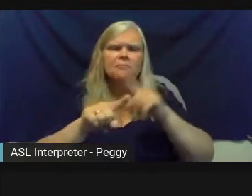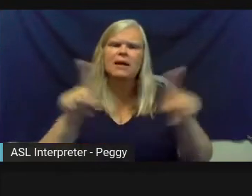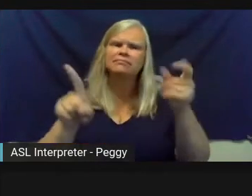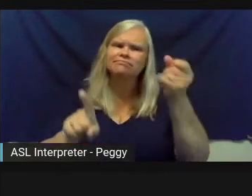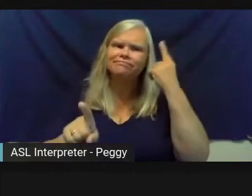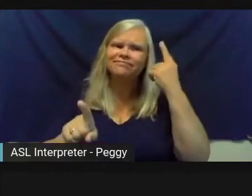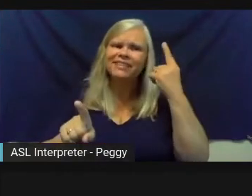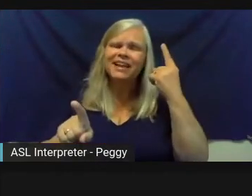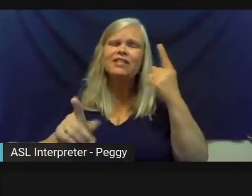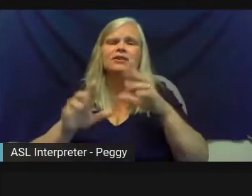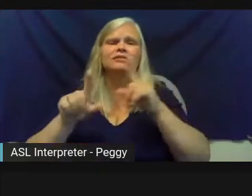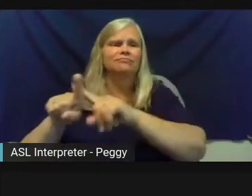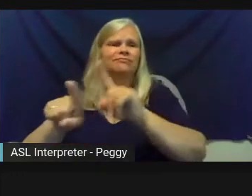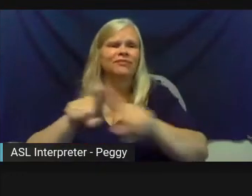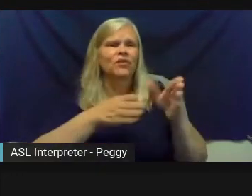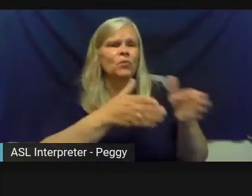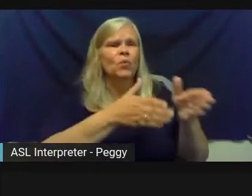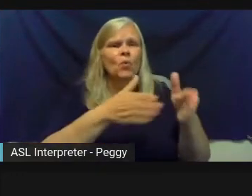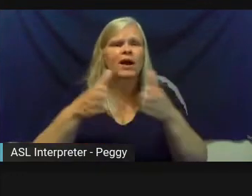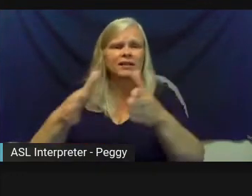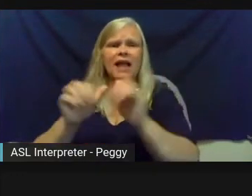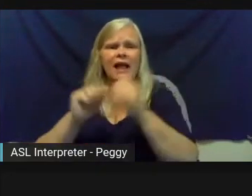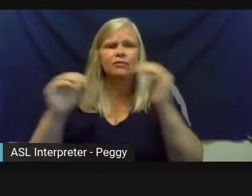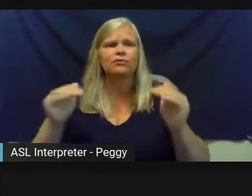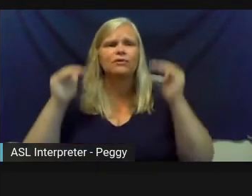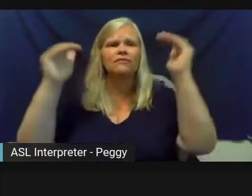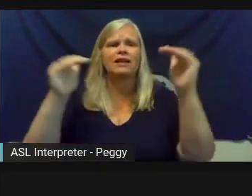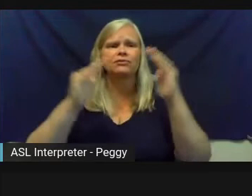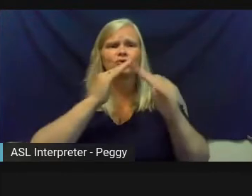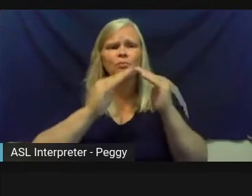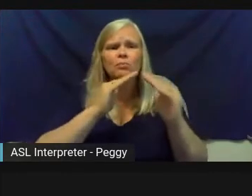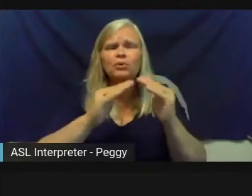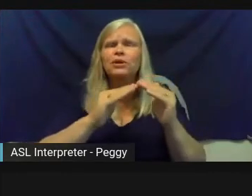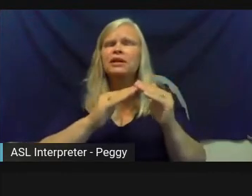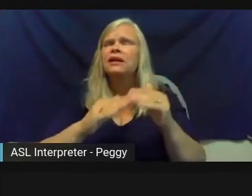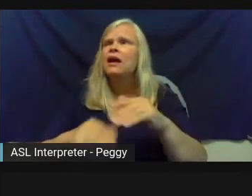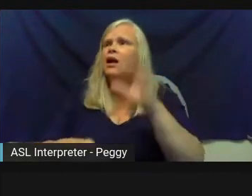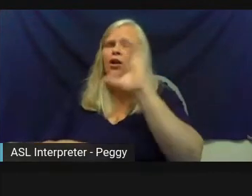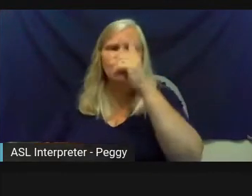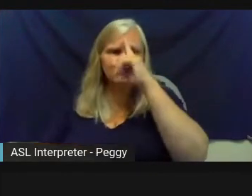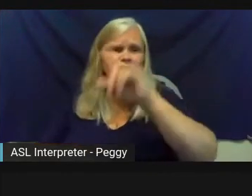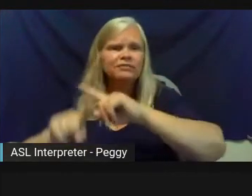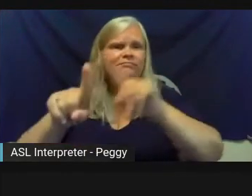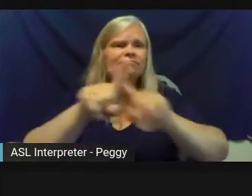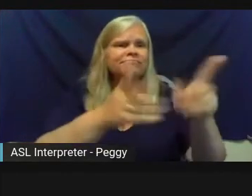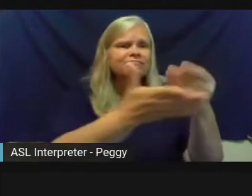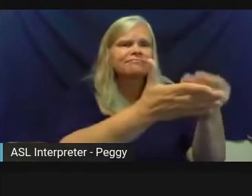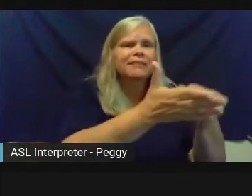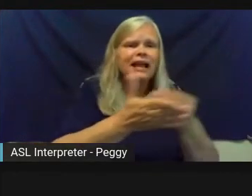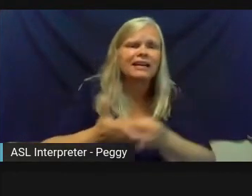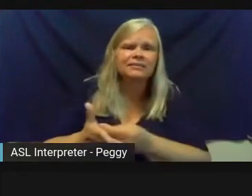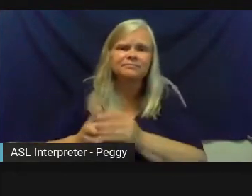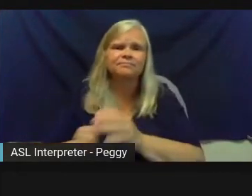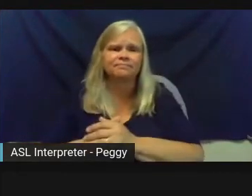you're doing will be advancing other community goals and other pots of money may present themselves. Well, Sally, that feels like you just